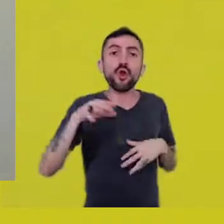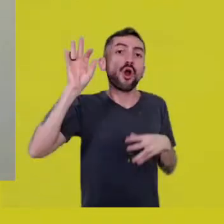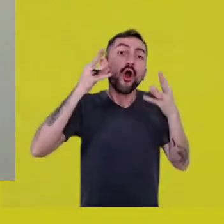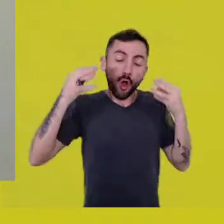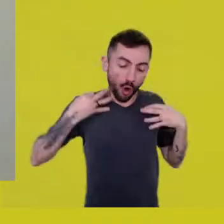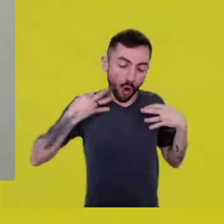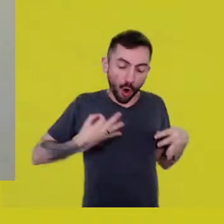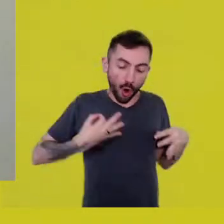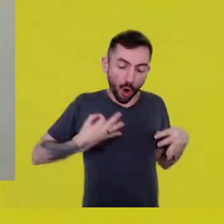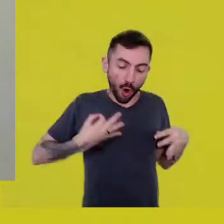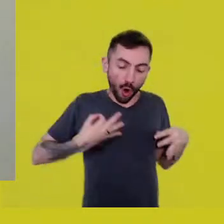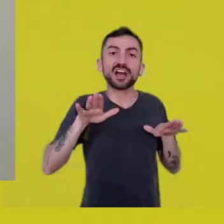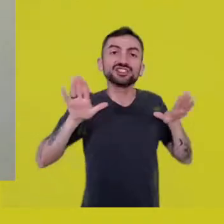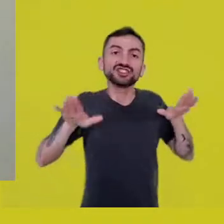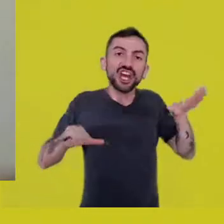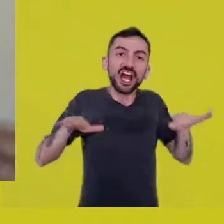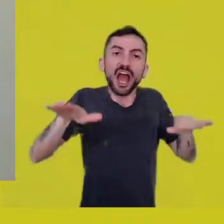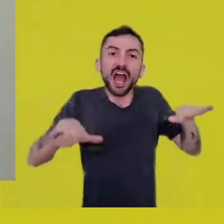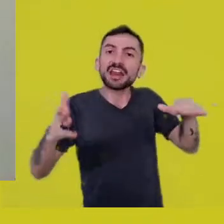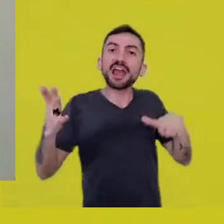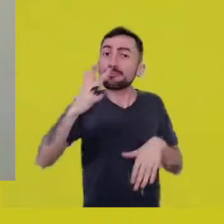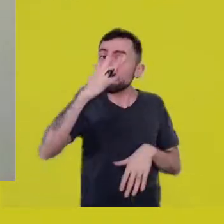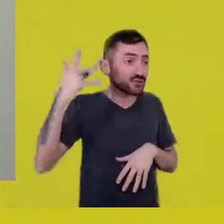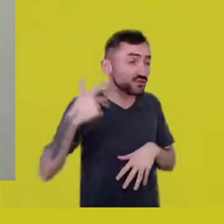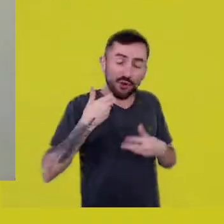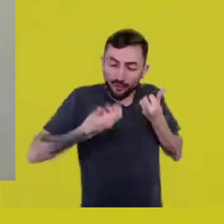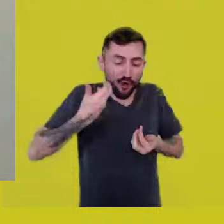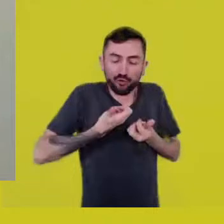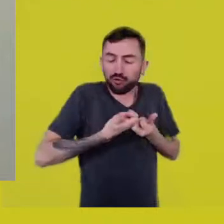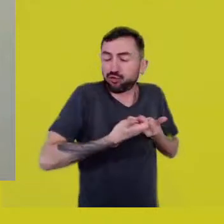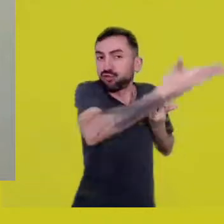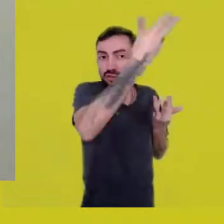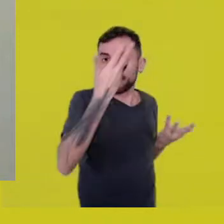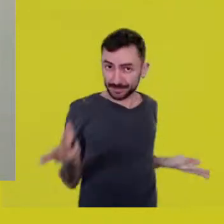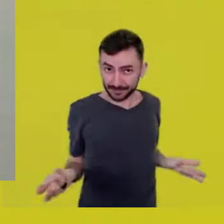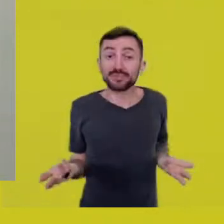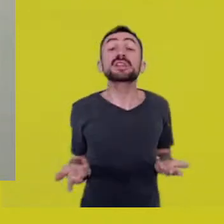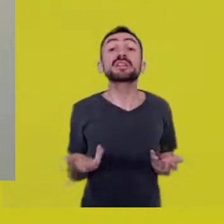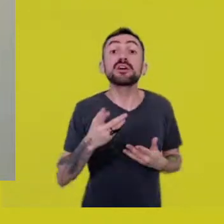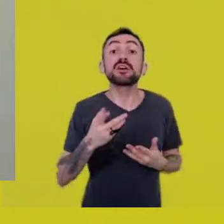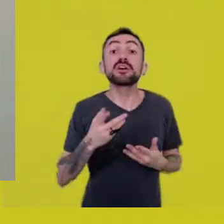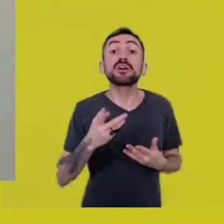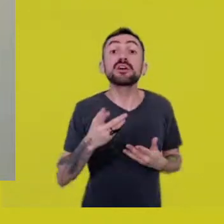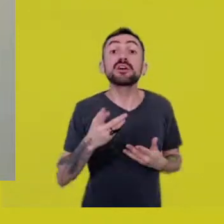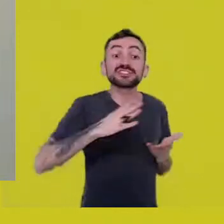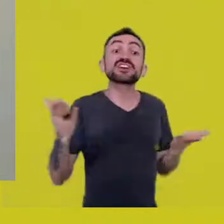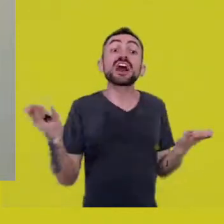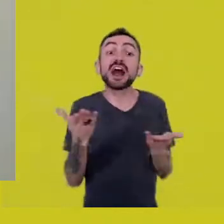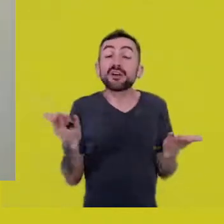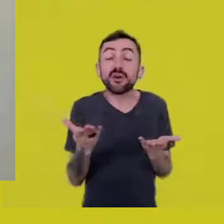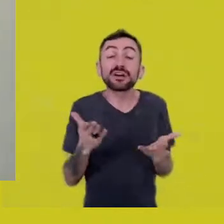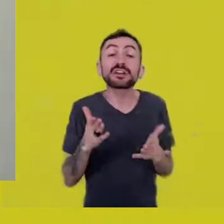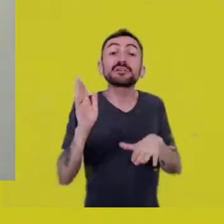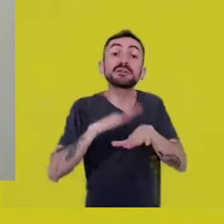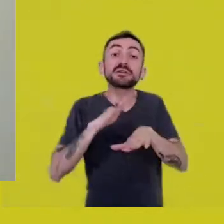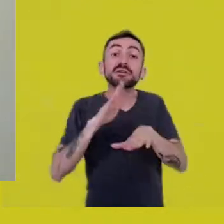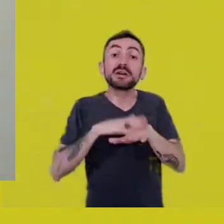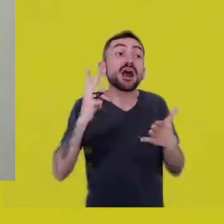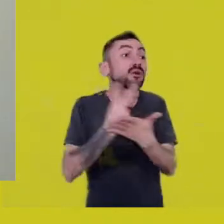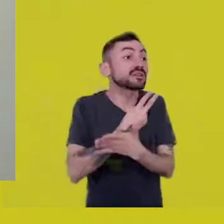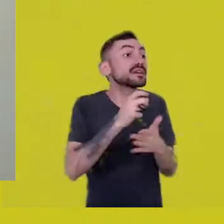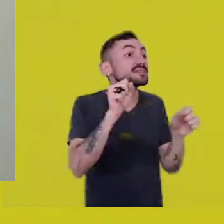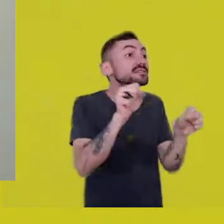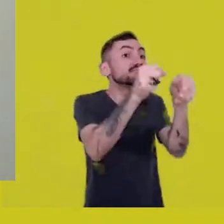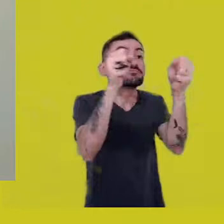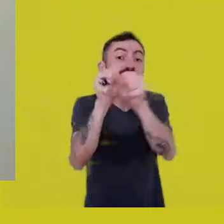We’re living locally a symbol of what is happening around us in the world.